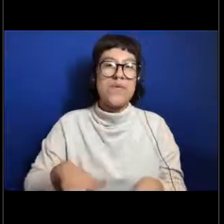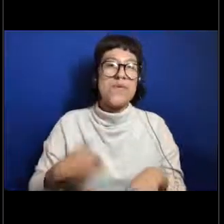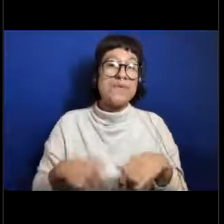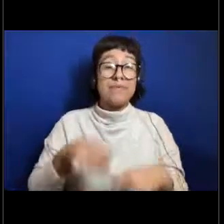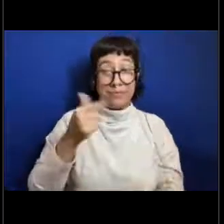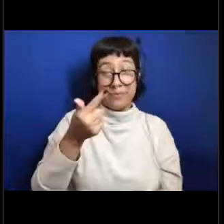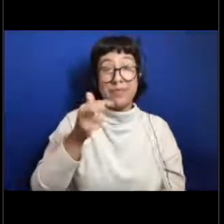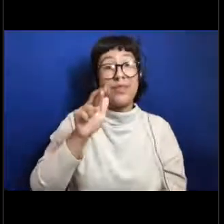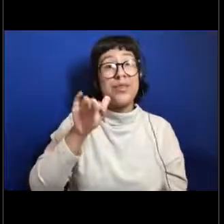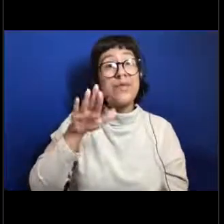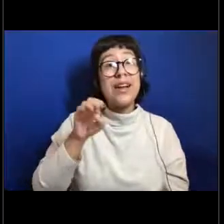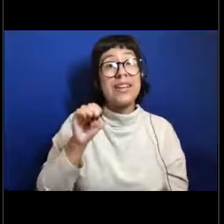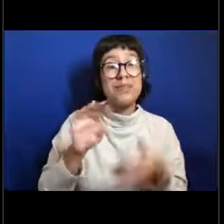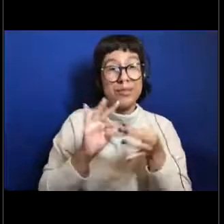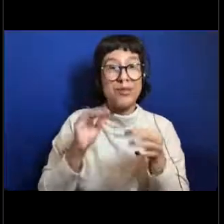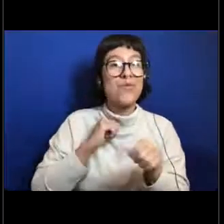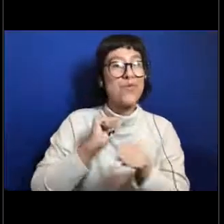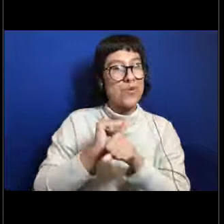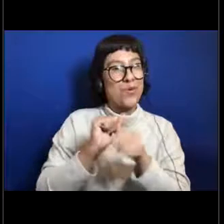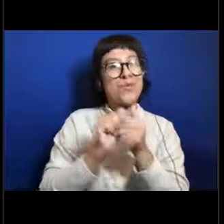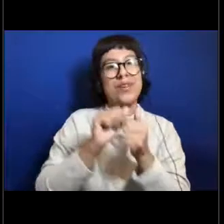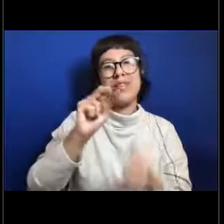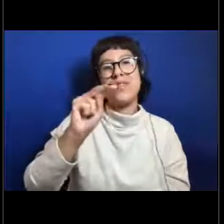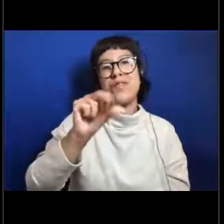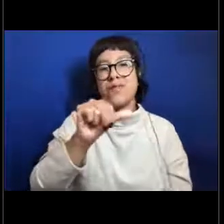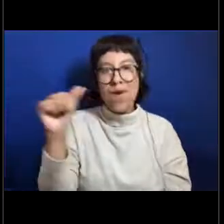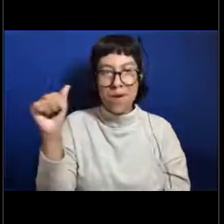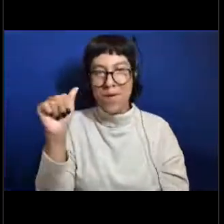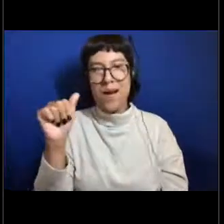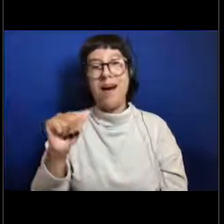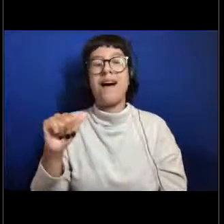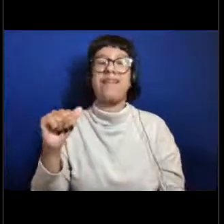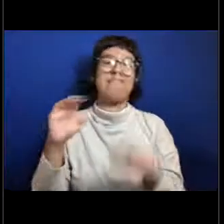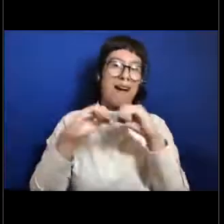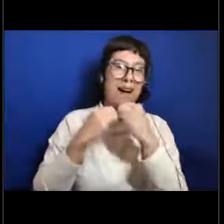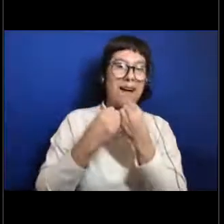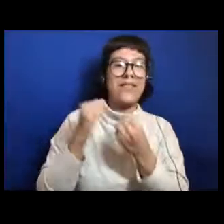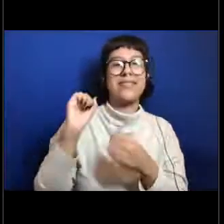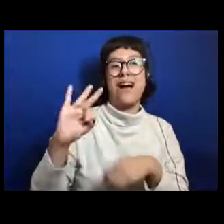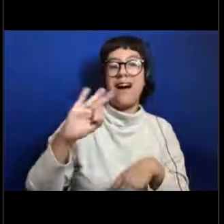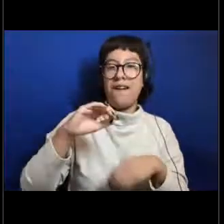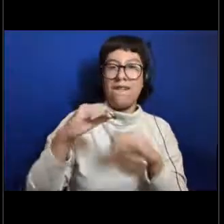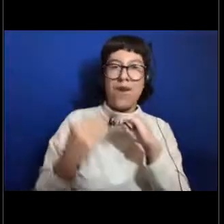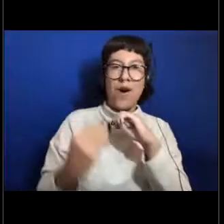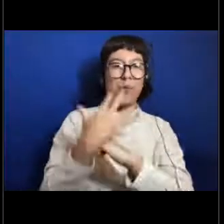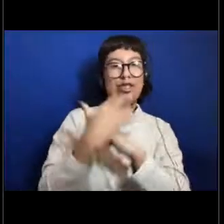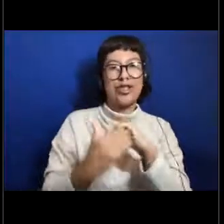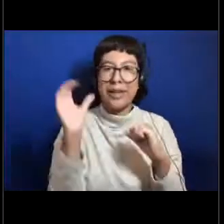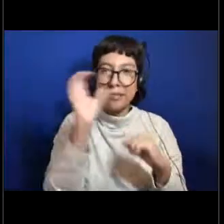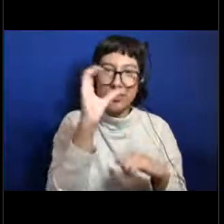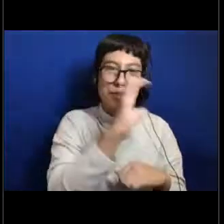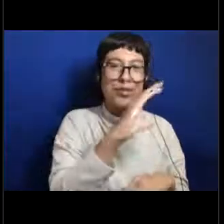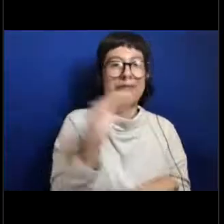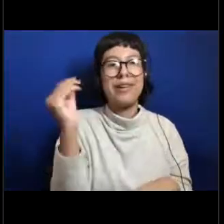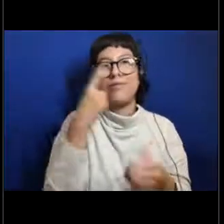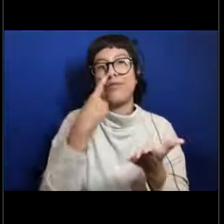I work for NOAA's Office of Ocean Exploration and Research and I'm going to tell you a little bit more about them in just a second but I have to say